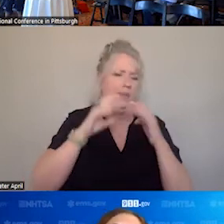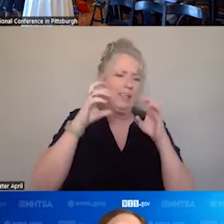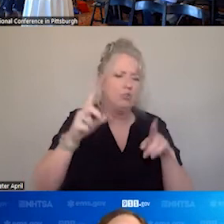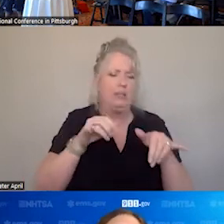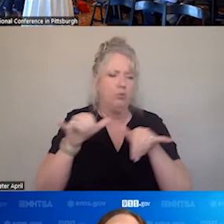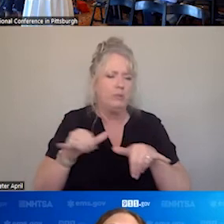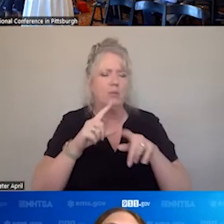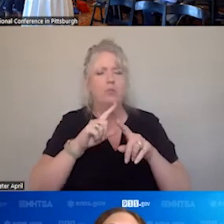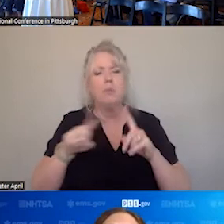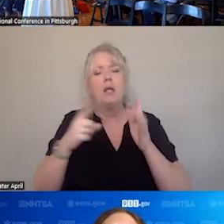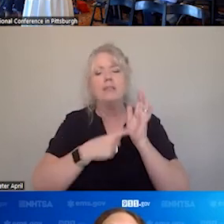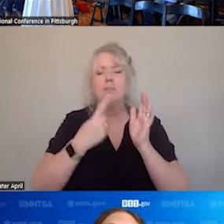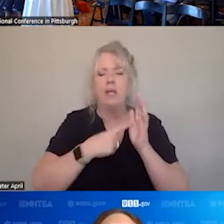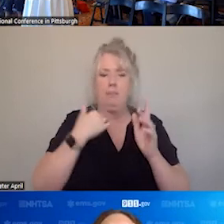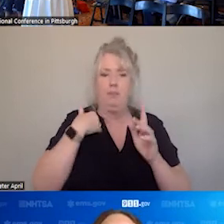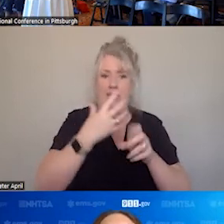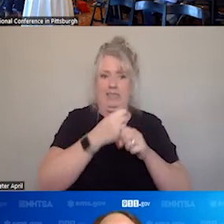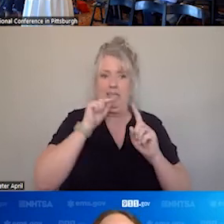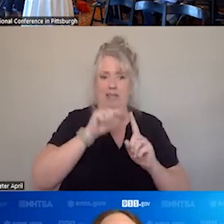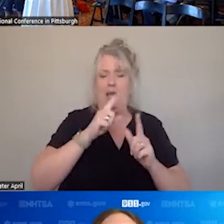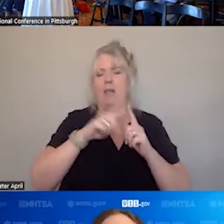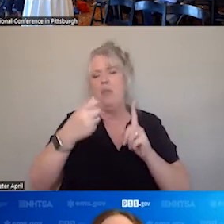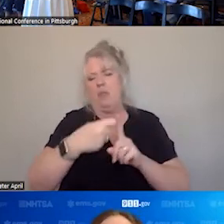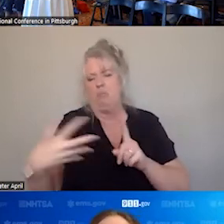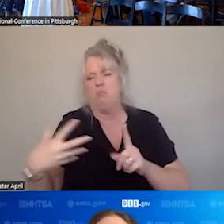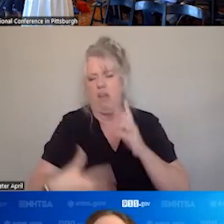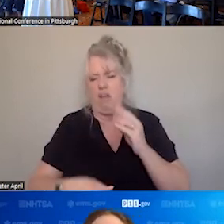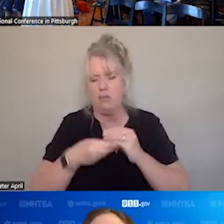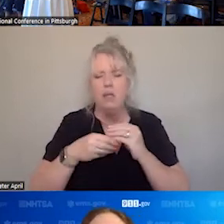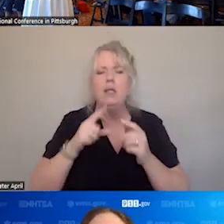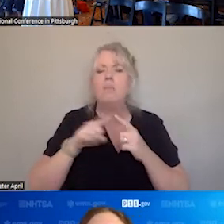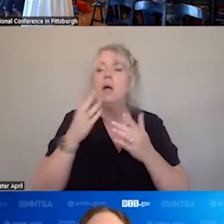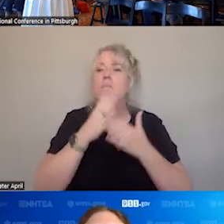TIMES THEY'RE BUILDING UPON THEM. BUT IN THE MOST RECENT IT RACING OF EDUCATIONAL STANDARDS WE HAVE